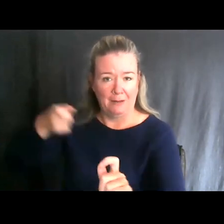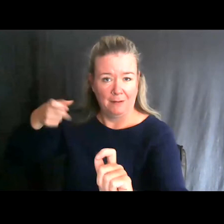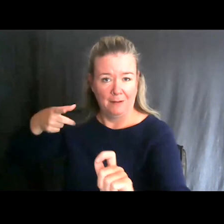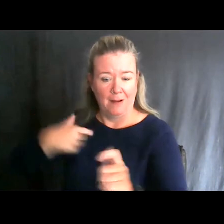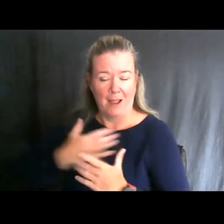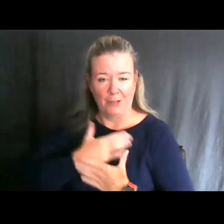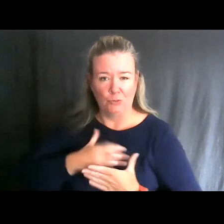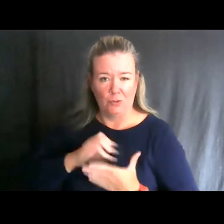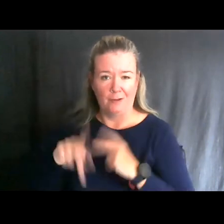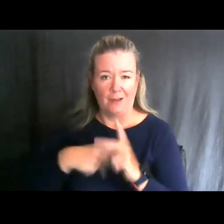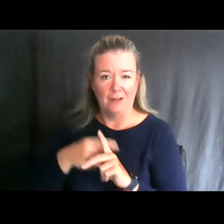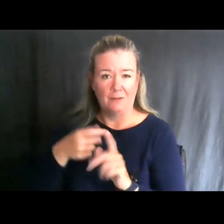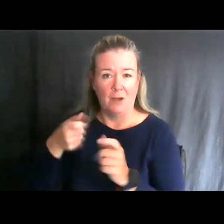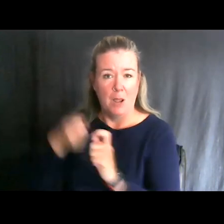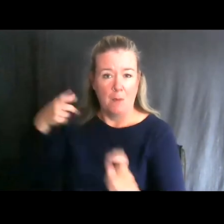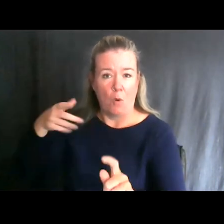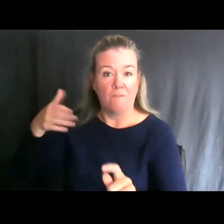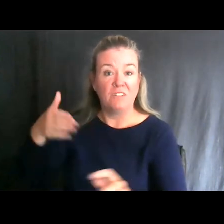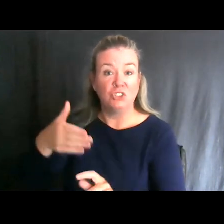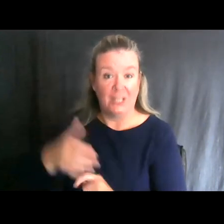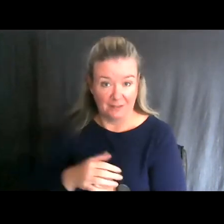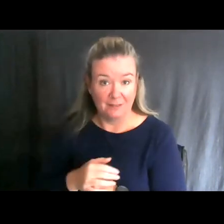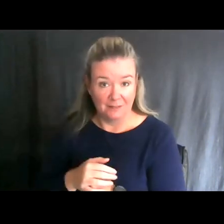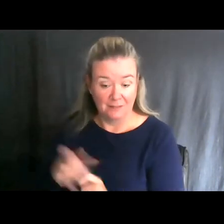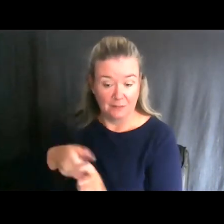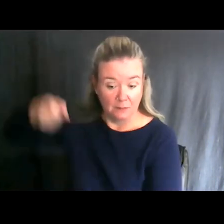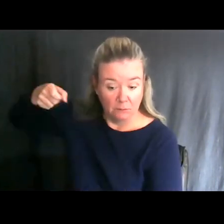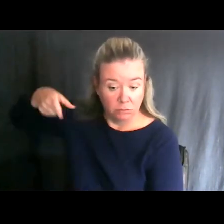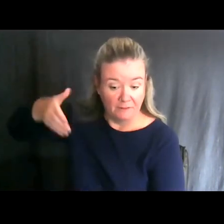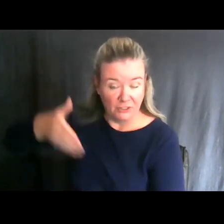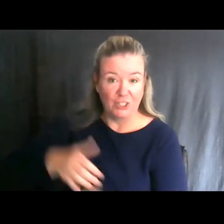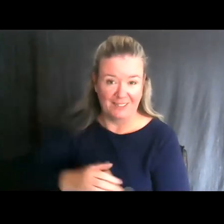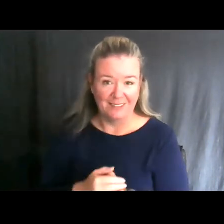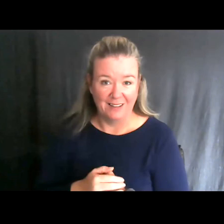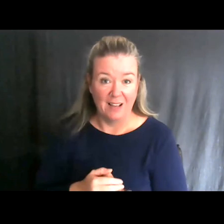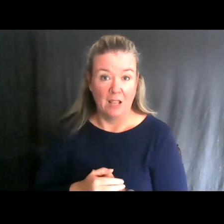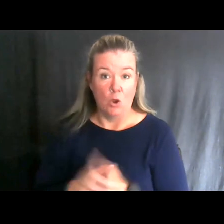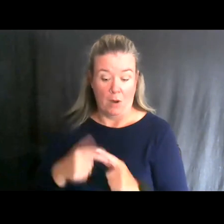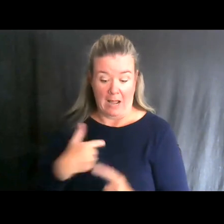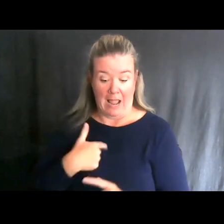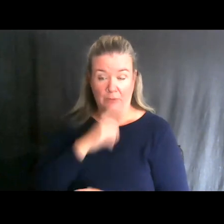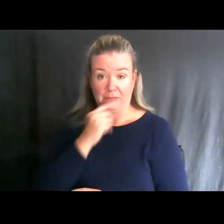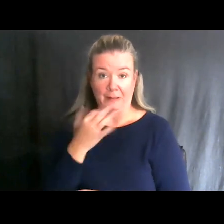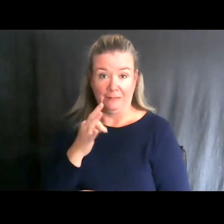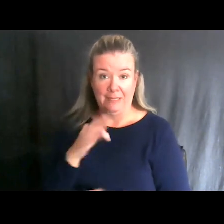But, to kind of back up a little bit, I was paralyzed when I was 19 in a dirt bike accident